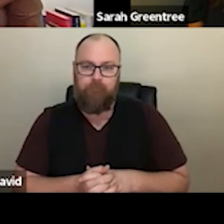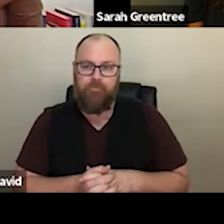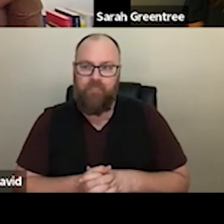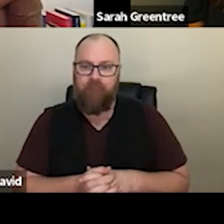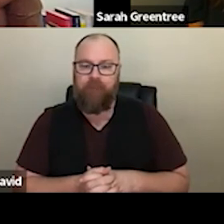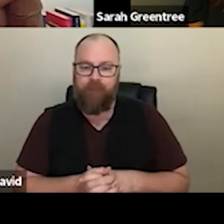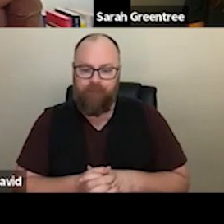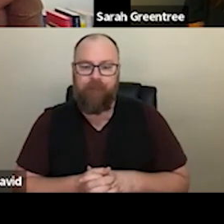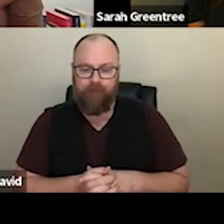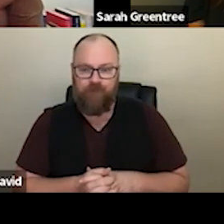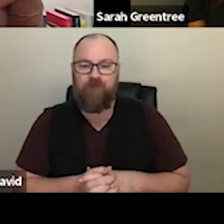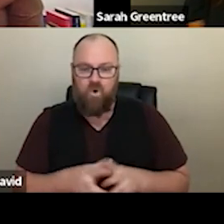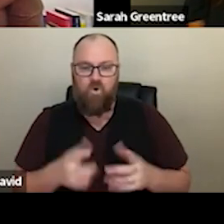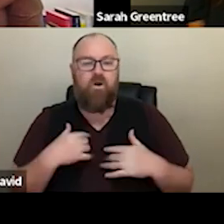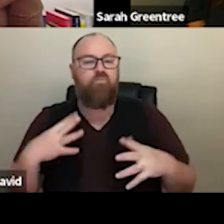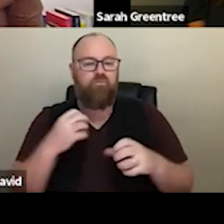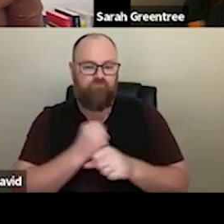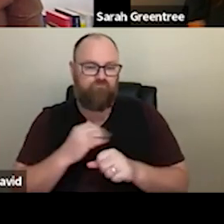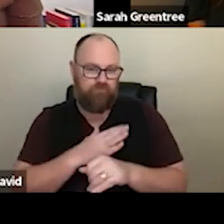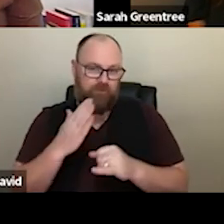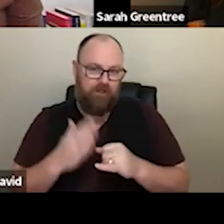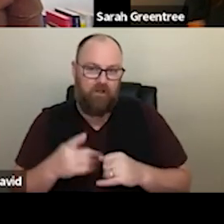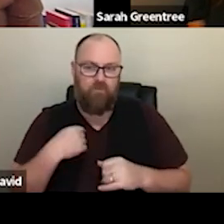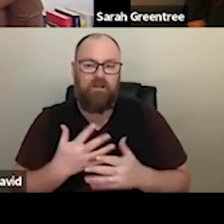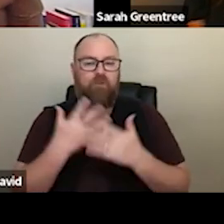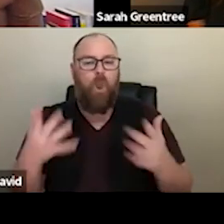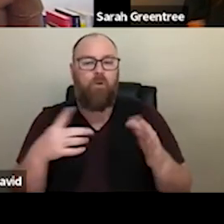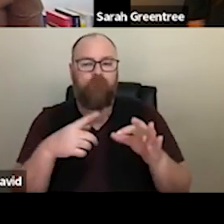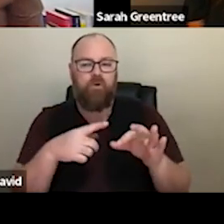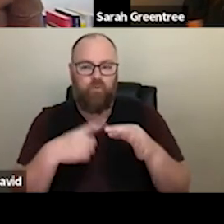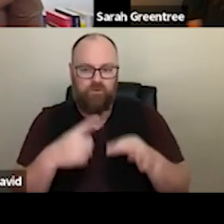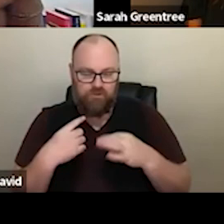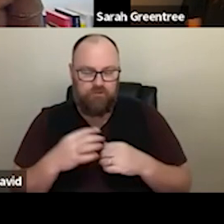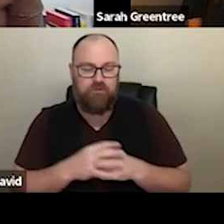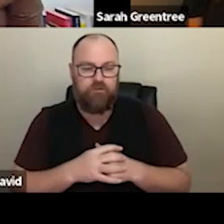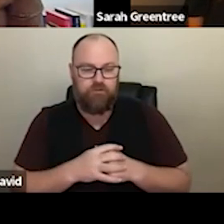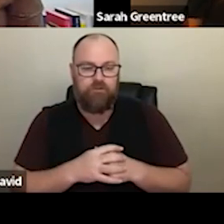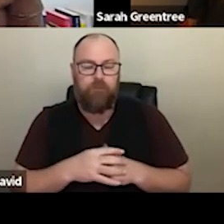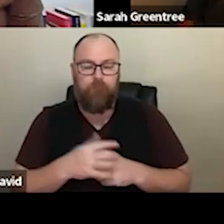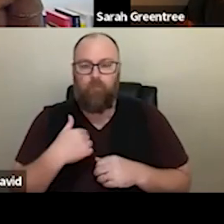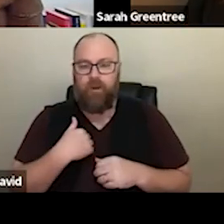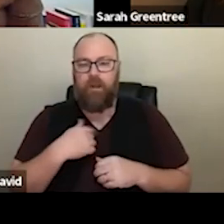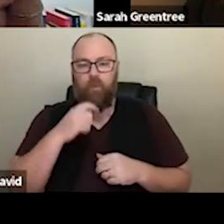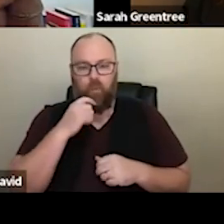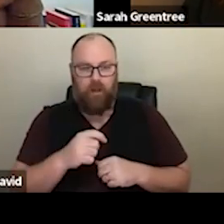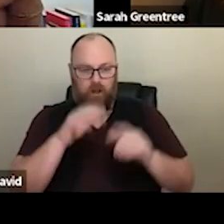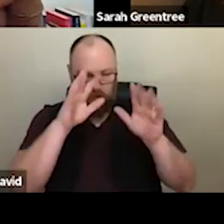the end of the session, and the hit the end of the session, and we've still got quite a lot of questions. we have still got quite a lot of questions, but But, as I mentioned, we will turn these questions into frequently asked questions. as I mentioned we will turn these questions into